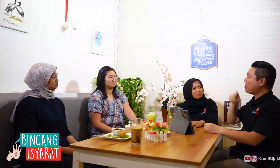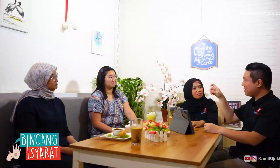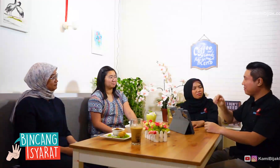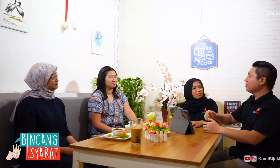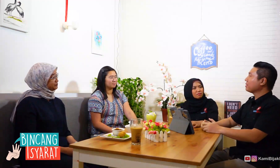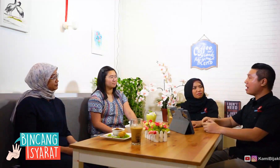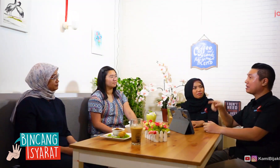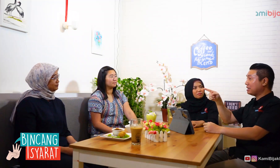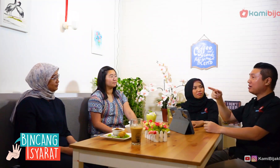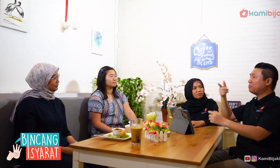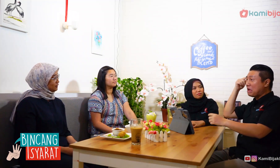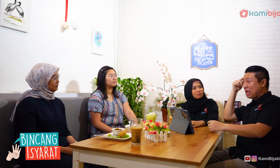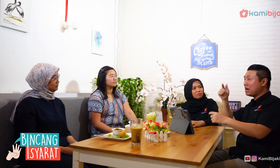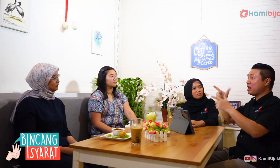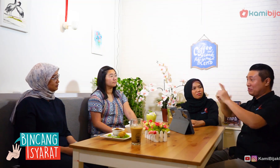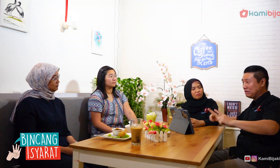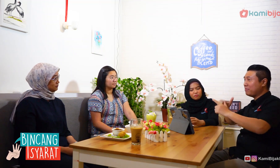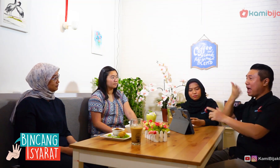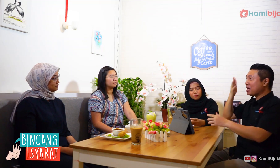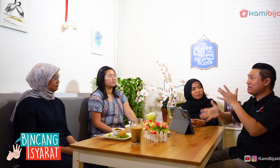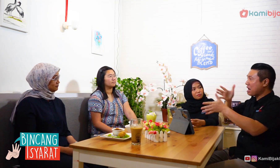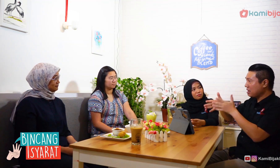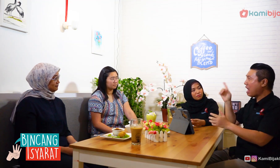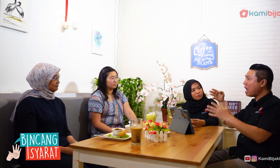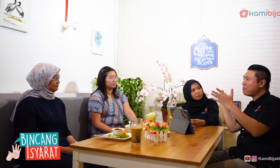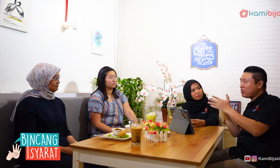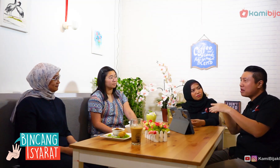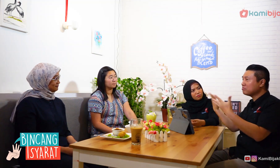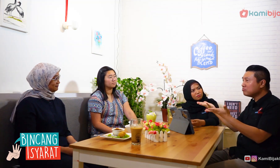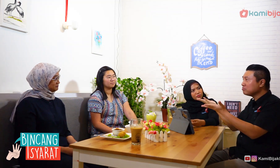Are there obstacles in learning sign language linguistics?